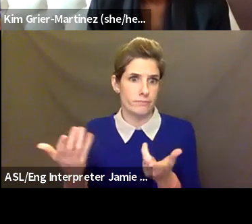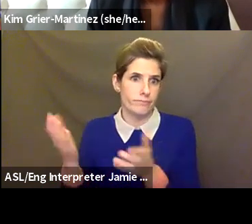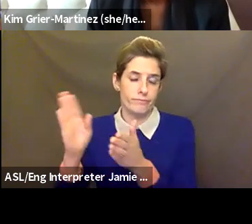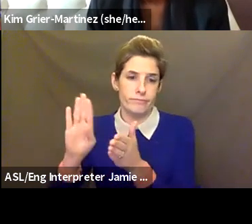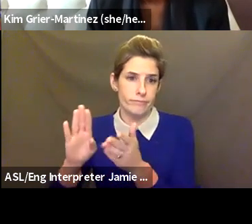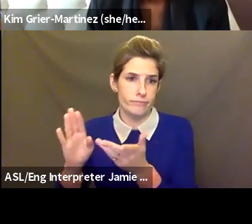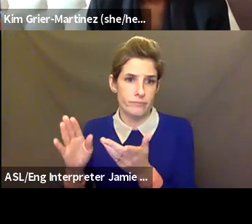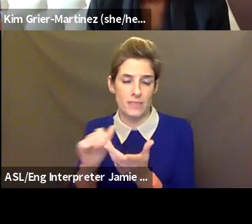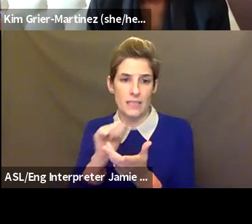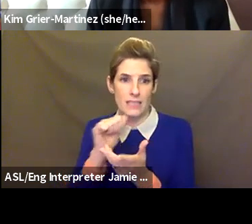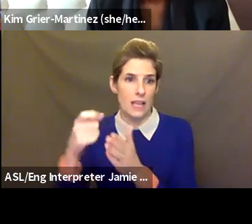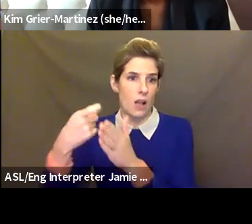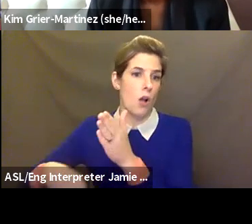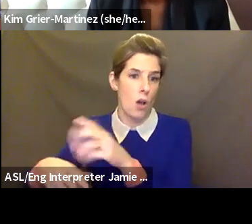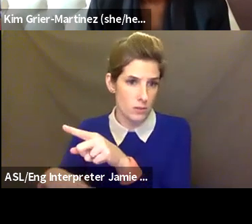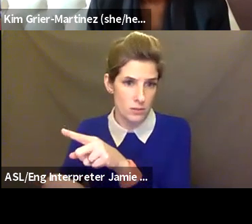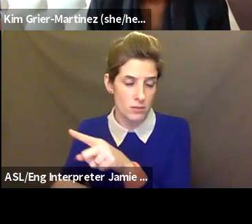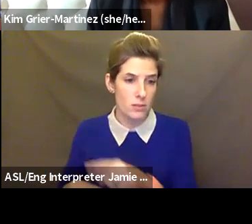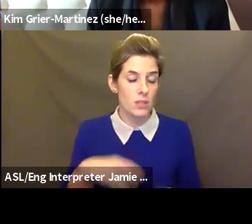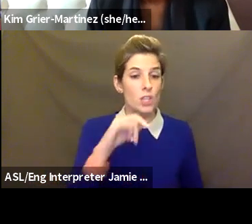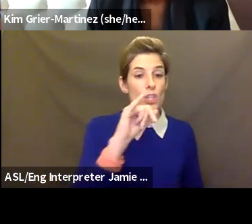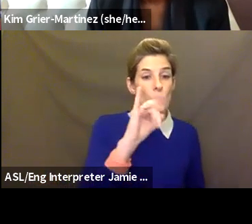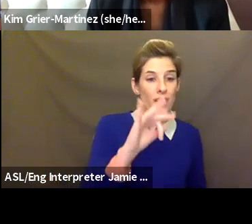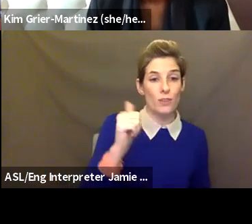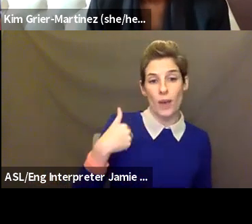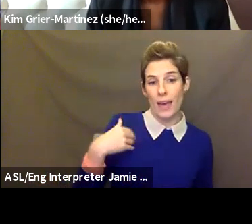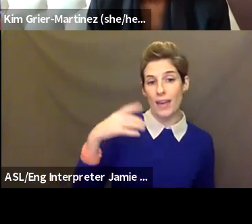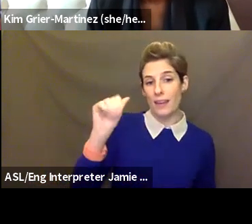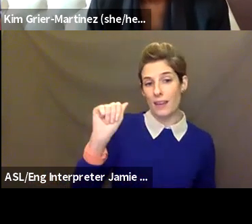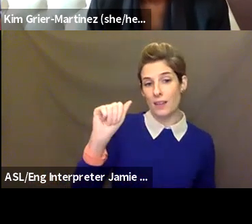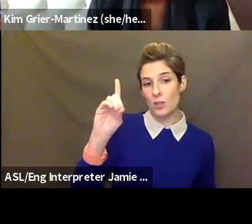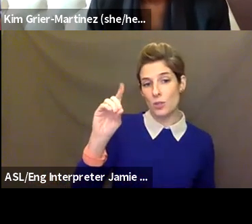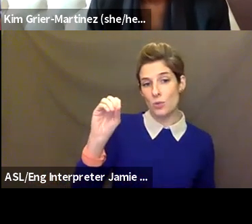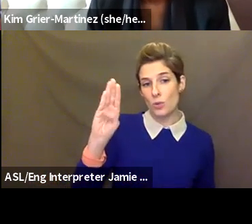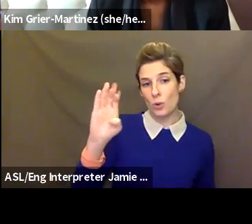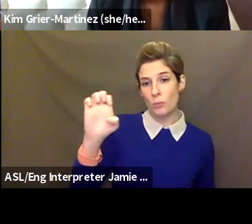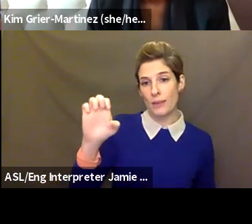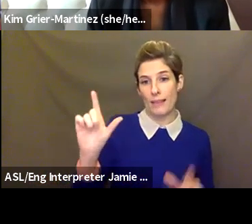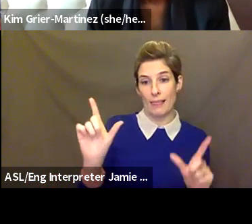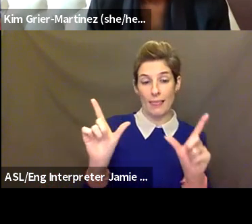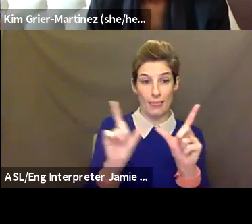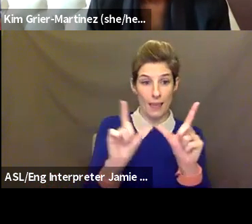seems like the Adobe licensing, if you have a substantial group of programs, you could maybe get that to work.